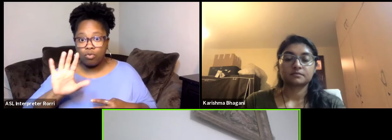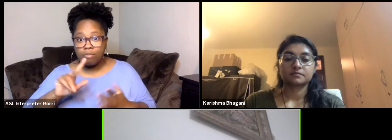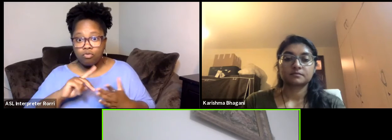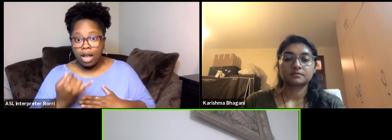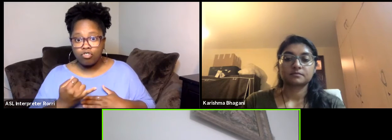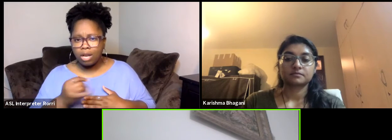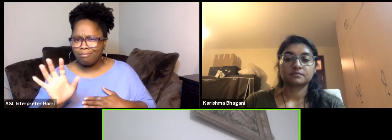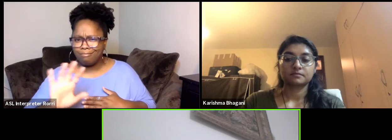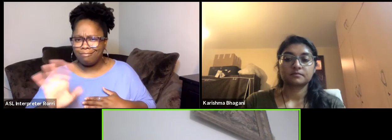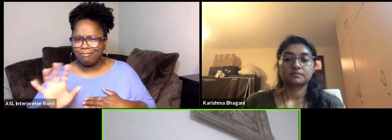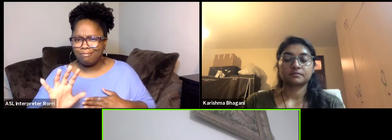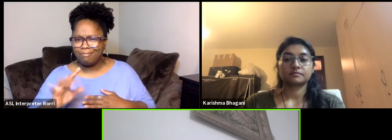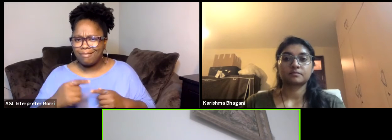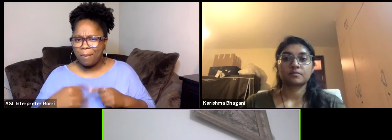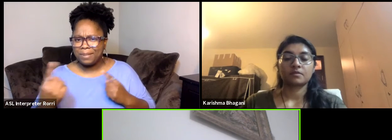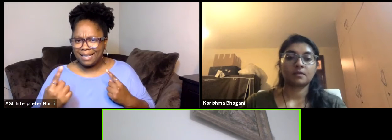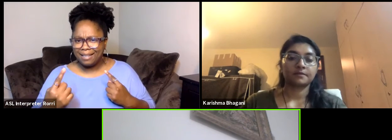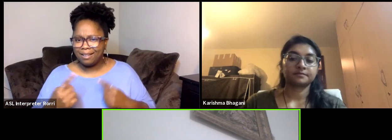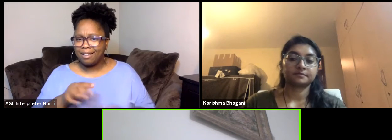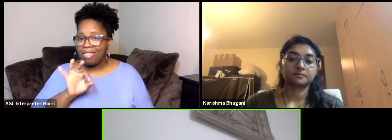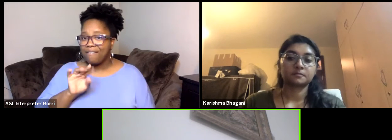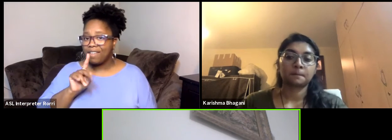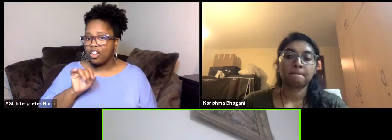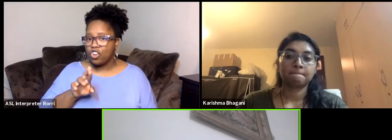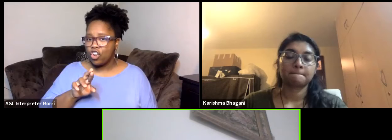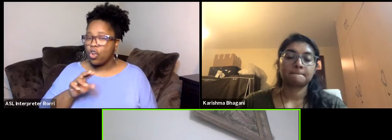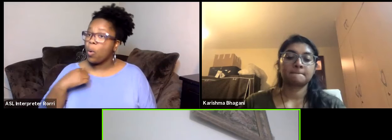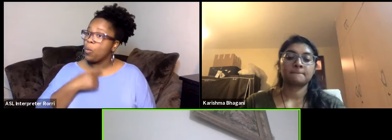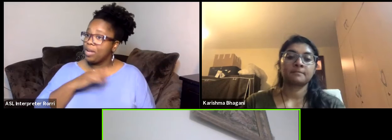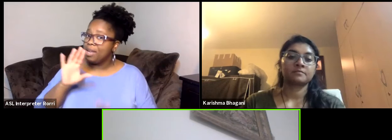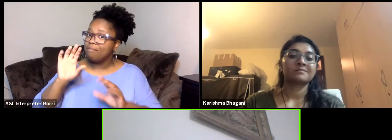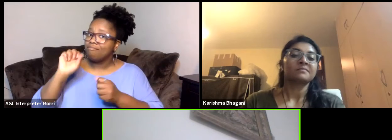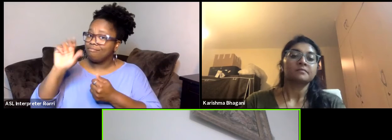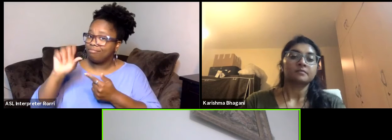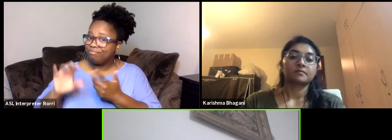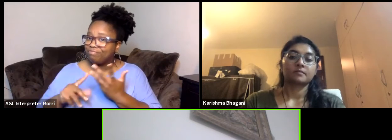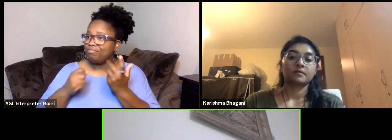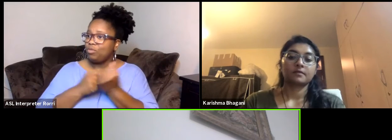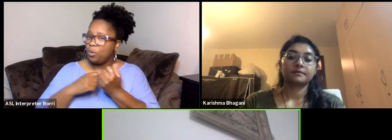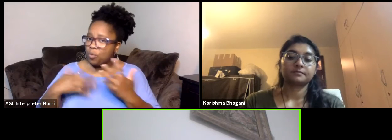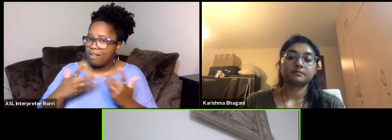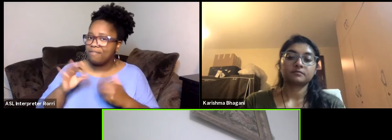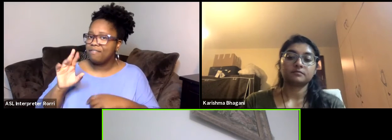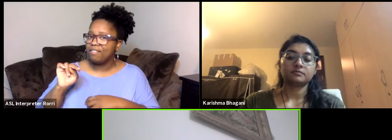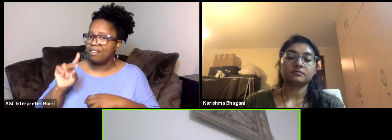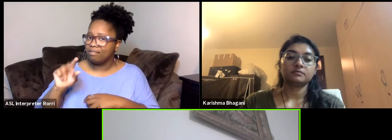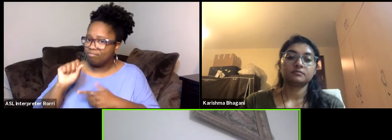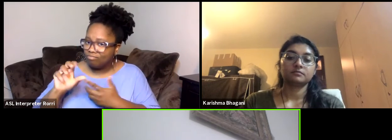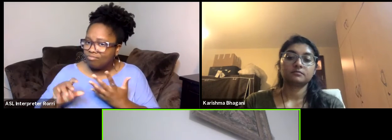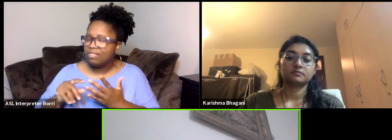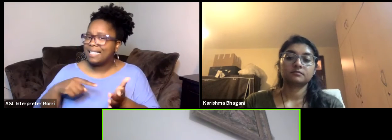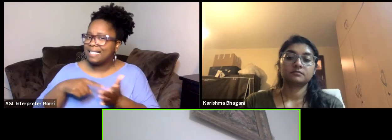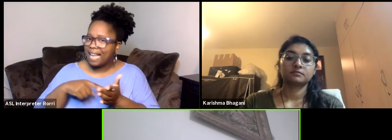This funder would be explaining to you what they fund, what they support, the eligibility the deadline, how to access.